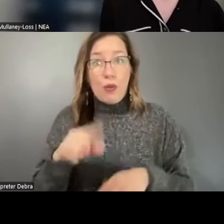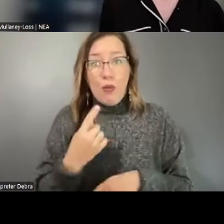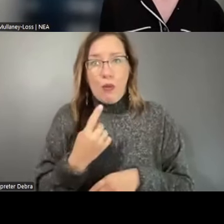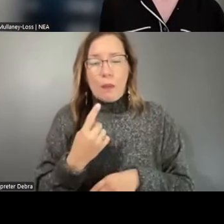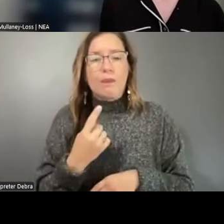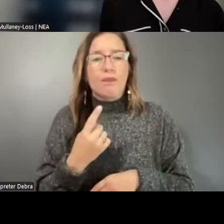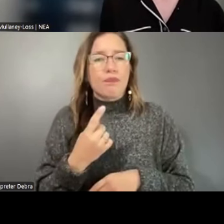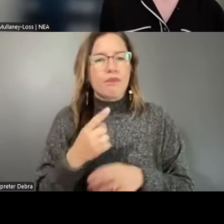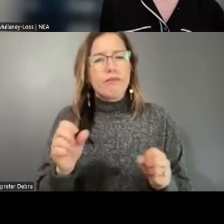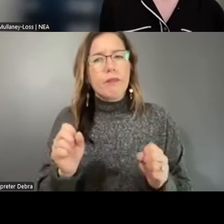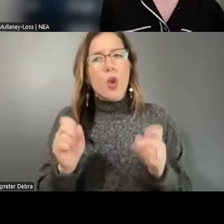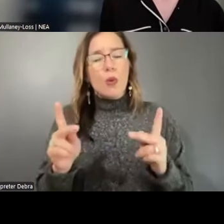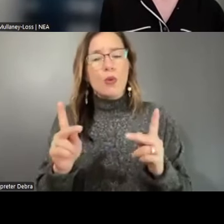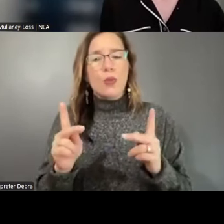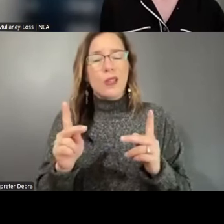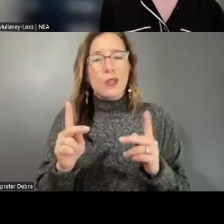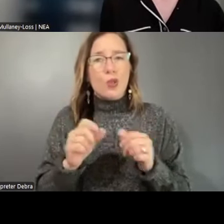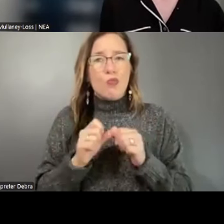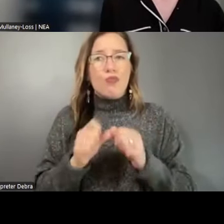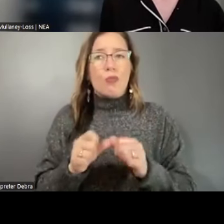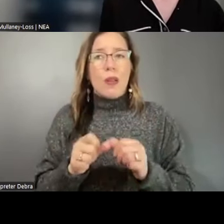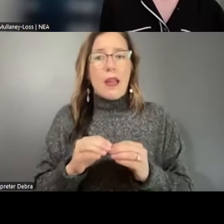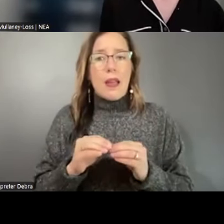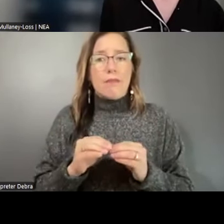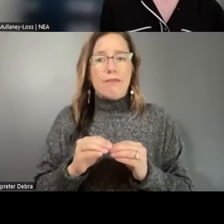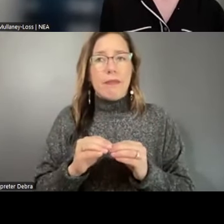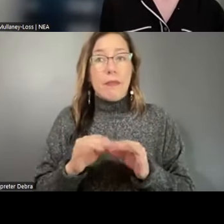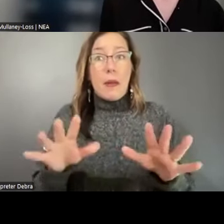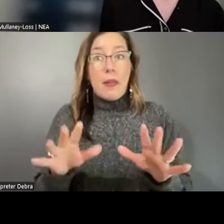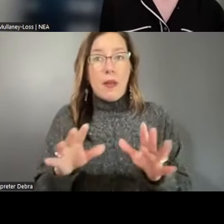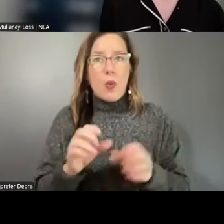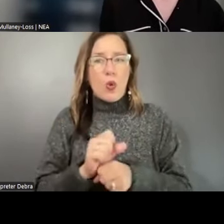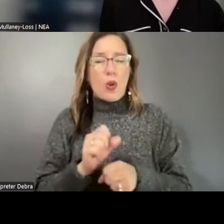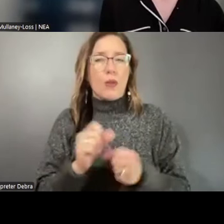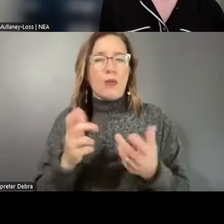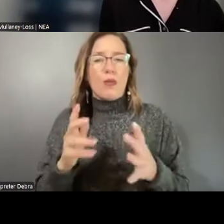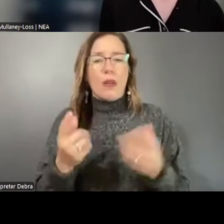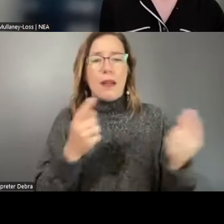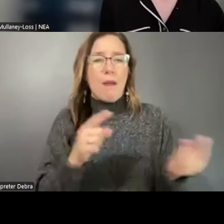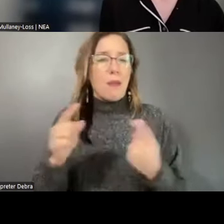an opportunity to amplify, in a lot of cases, work that was already happening, but just create